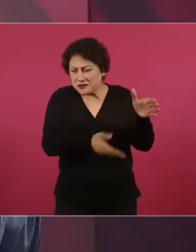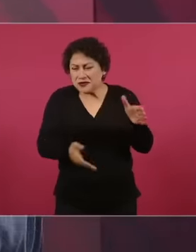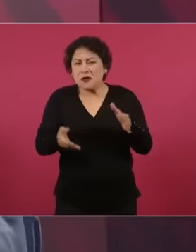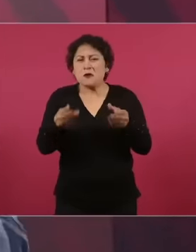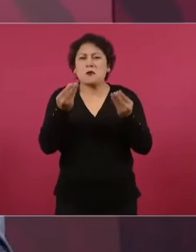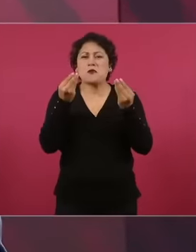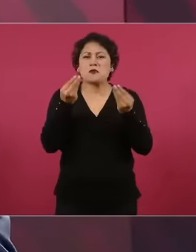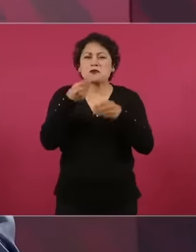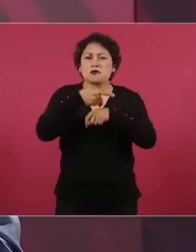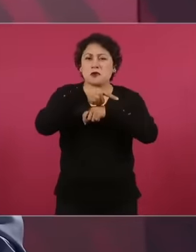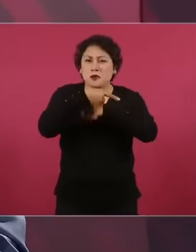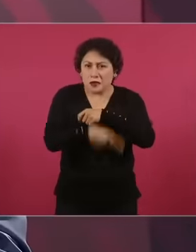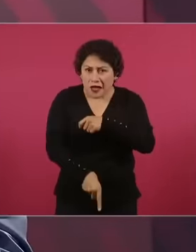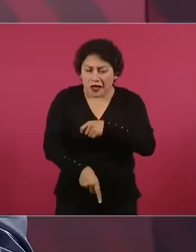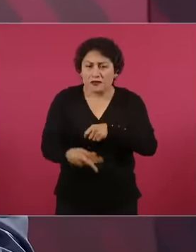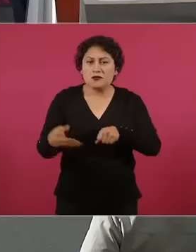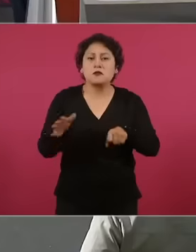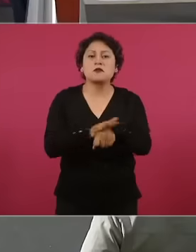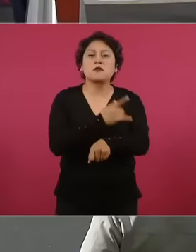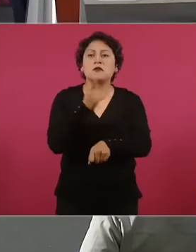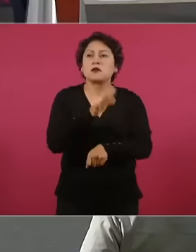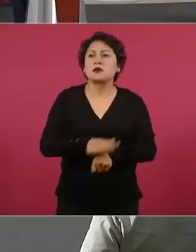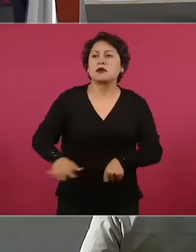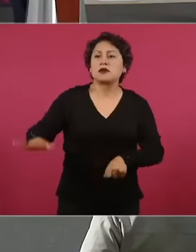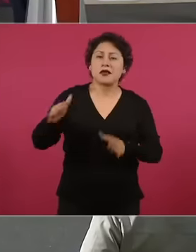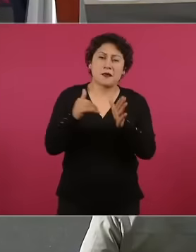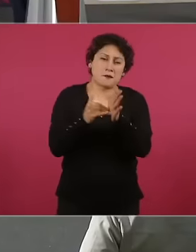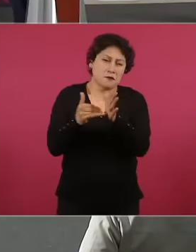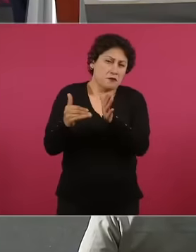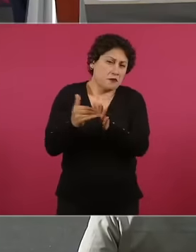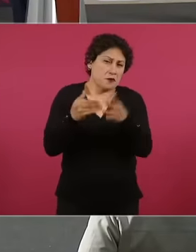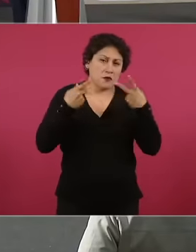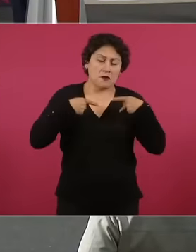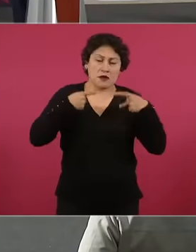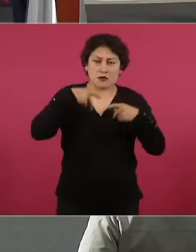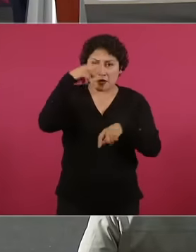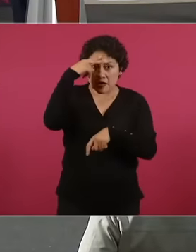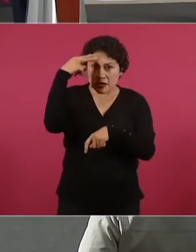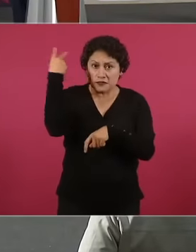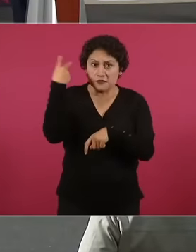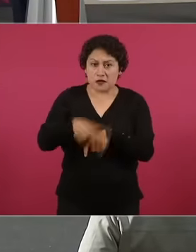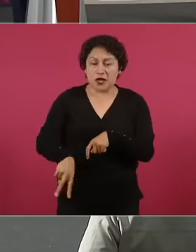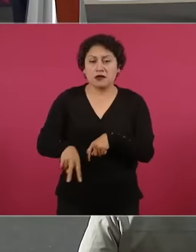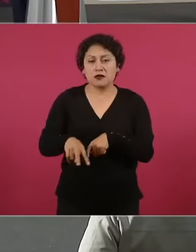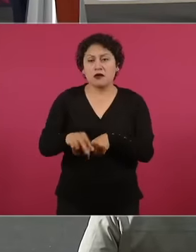of Mexicans, how many people had to leave the country to go look for a